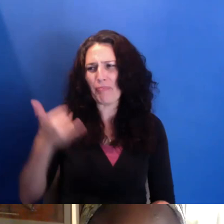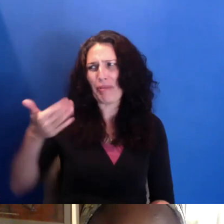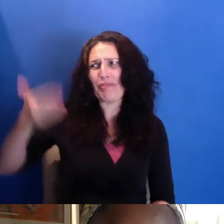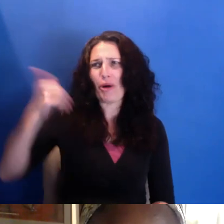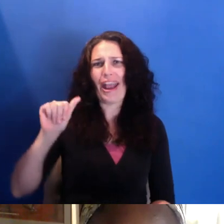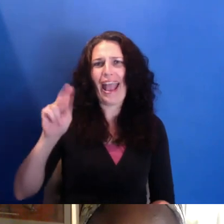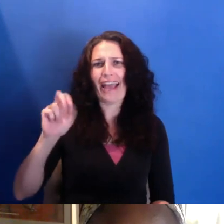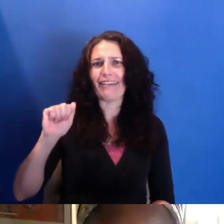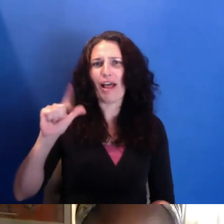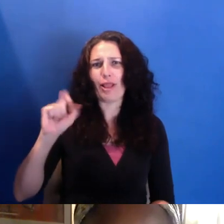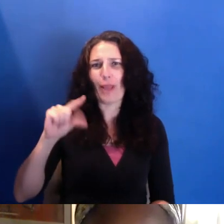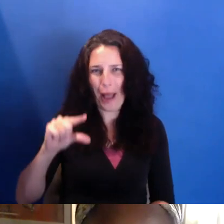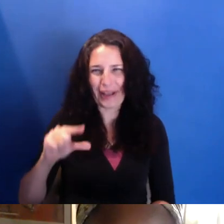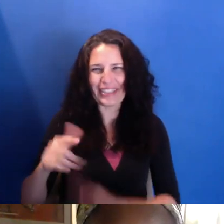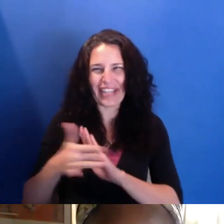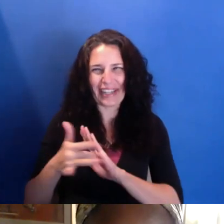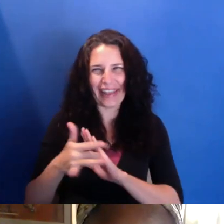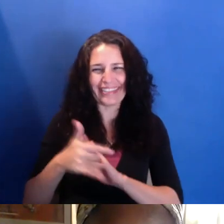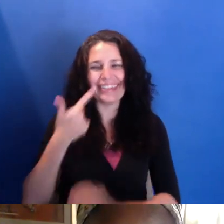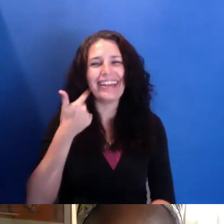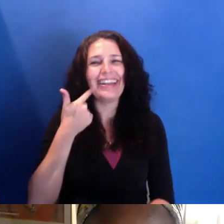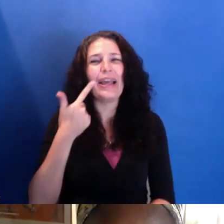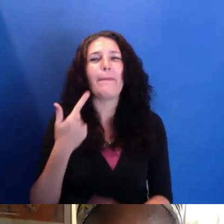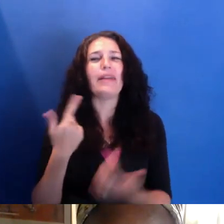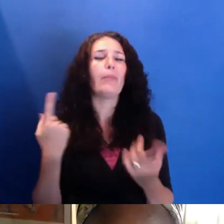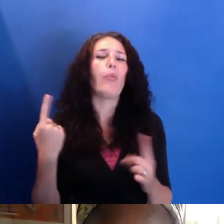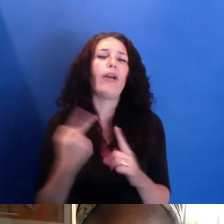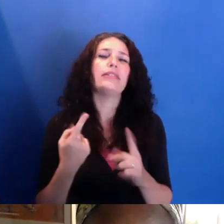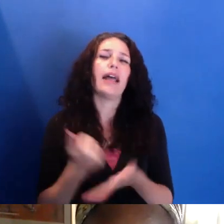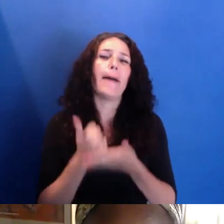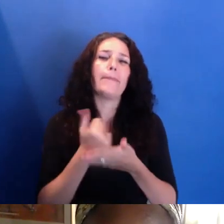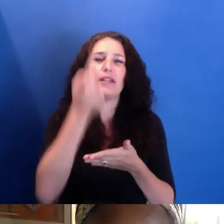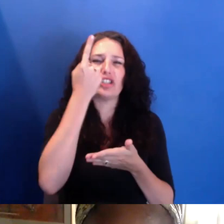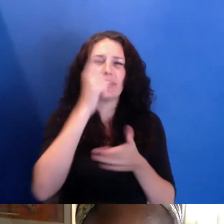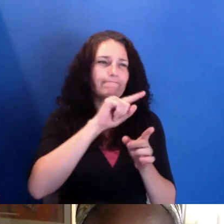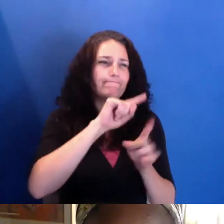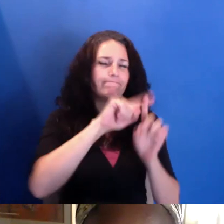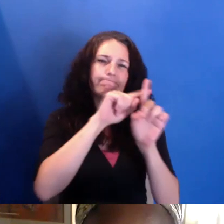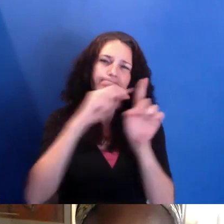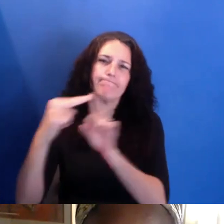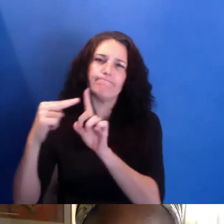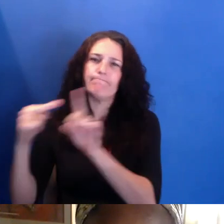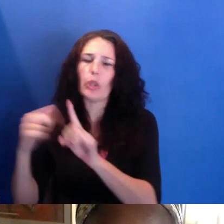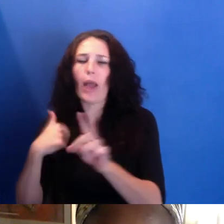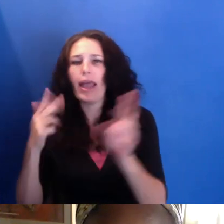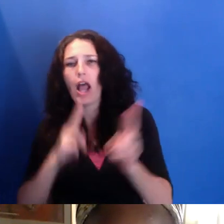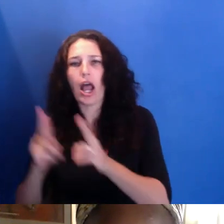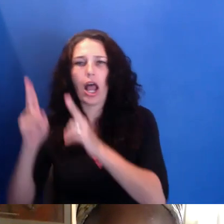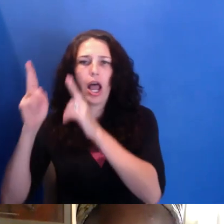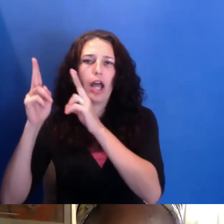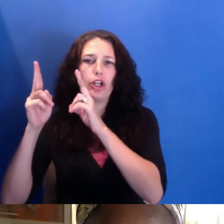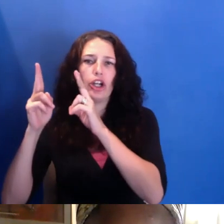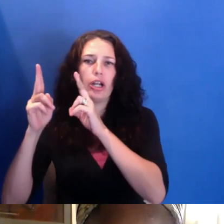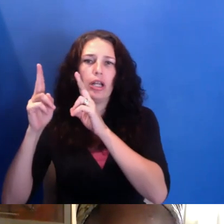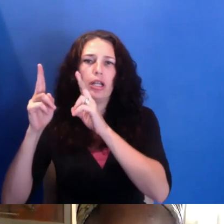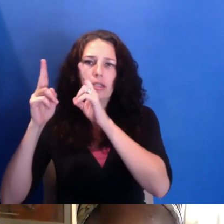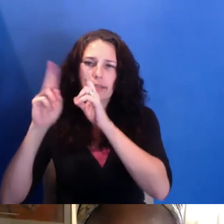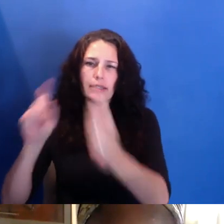And so on one side, I honor the very precise understanding